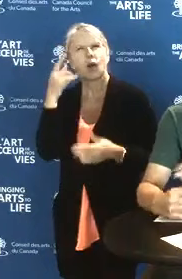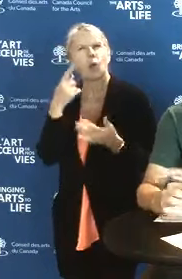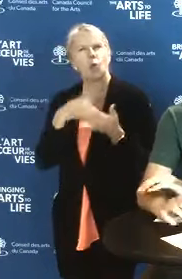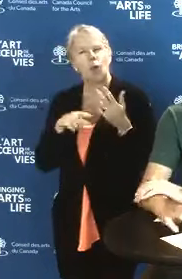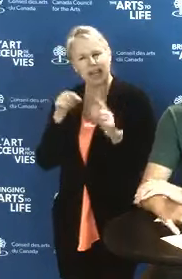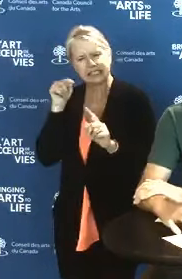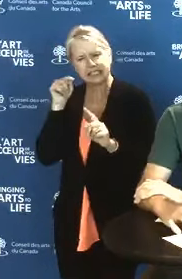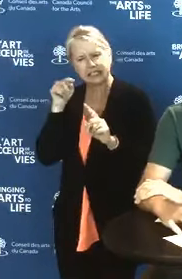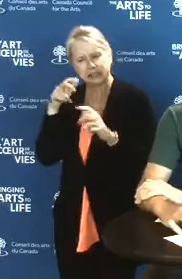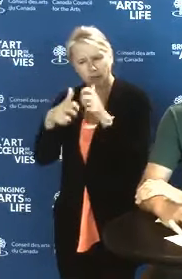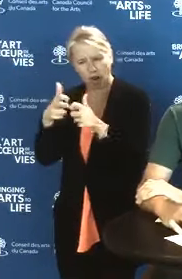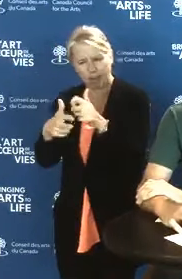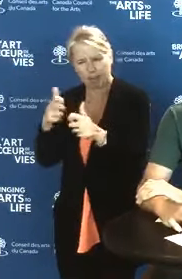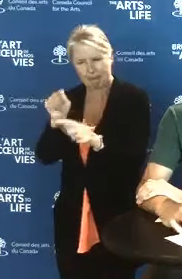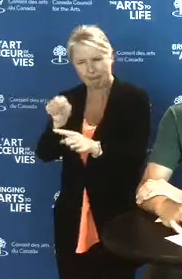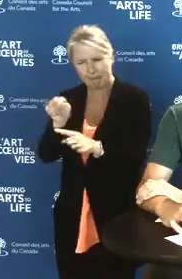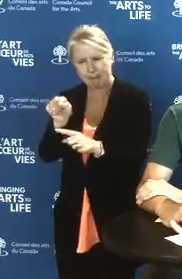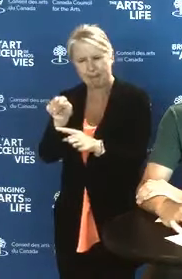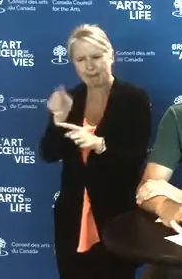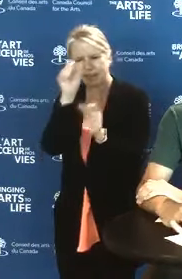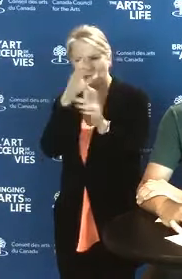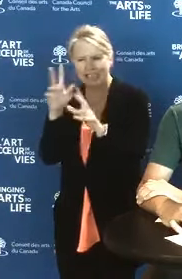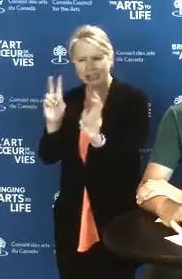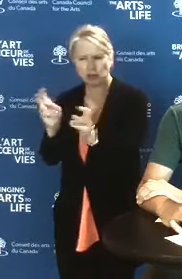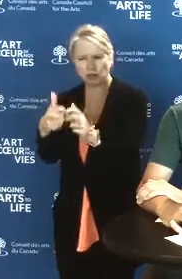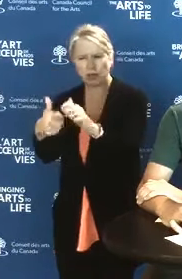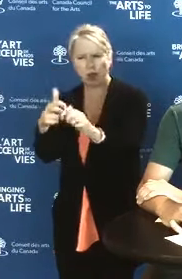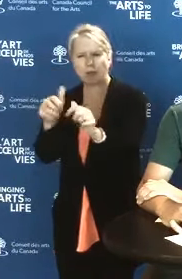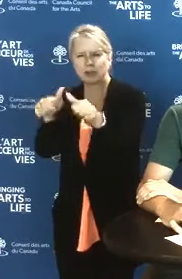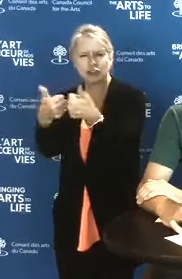I want to solve, and how am I going to go about doing that?